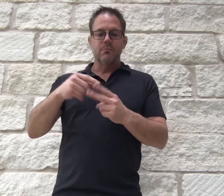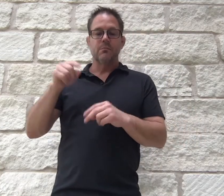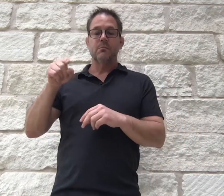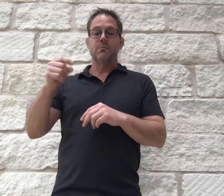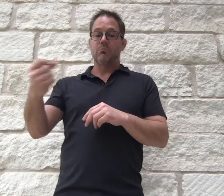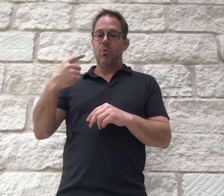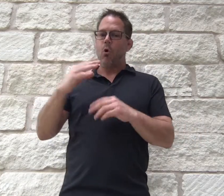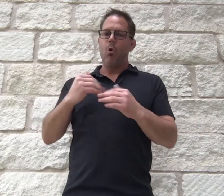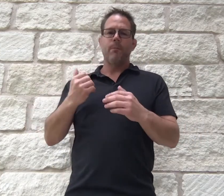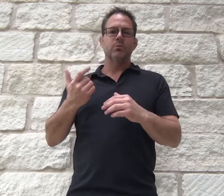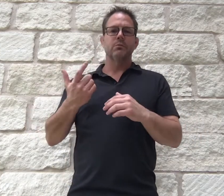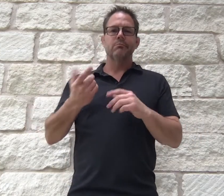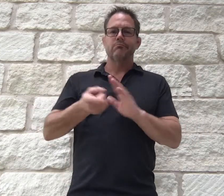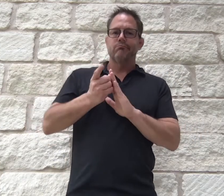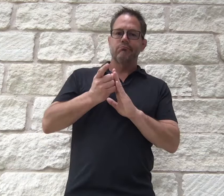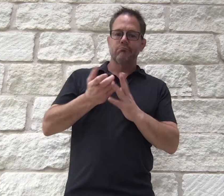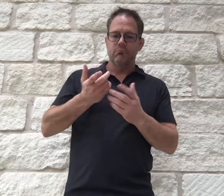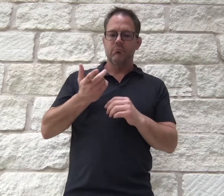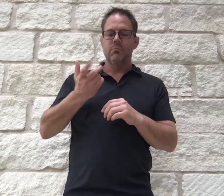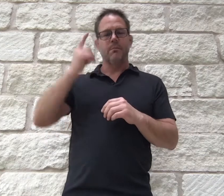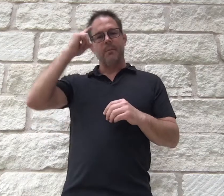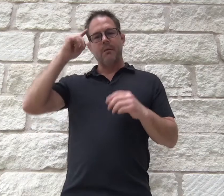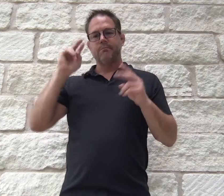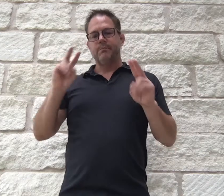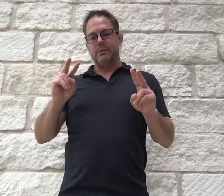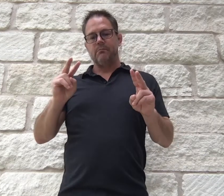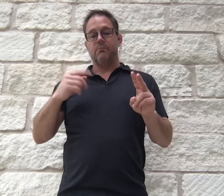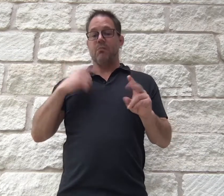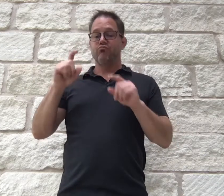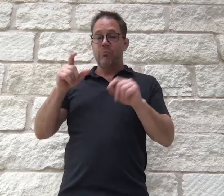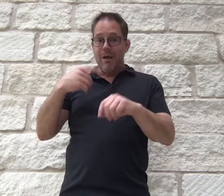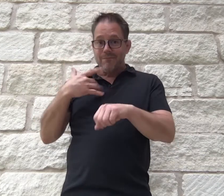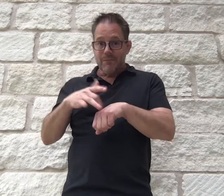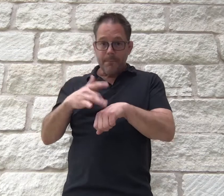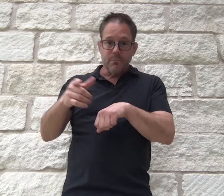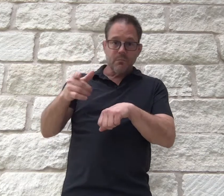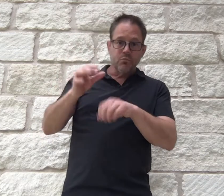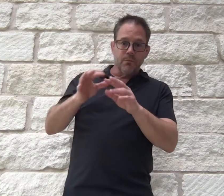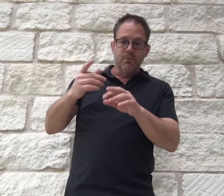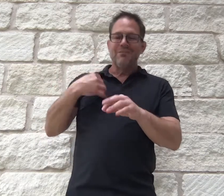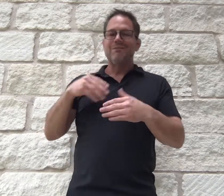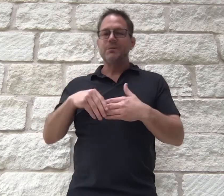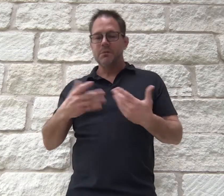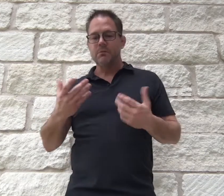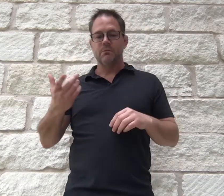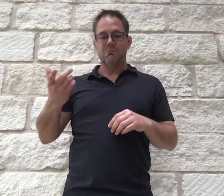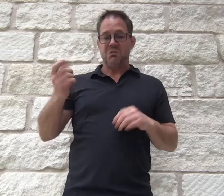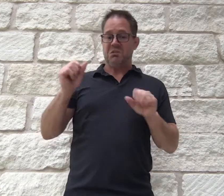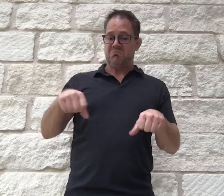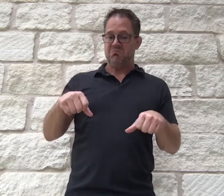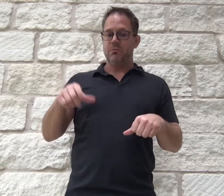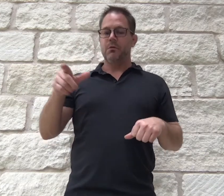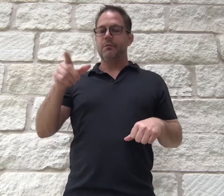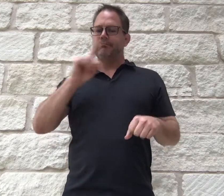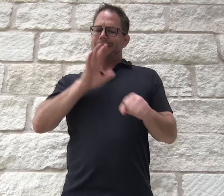messaging, returned with a near-immediate confirmation yielding peace of mind. I can also inquire about availability if I have the scheduling flexibility.